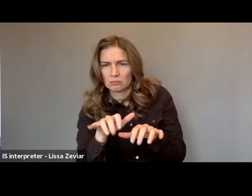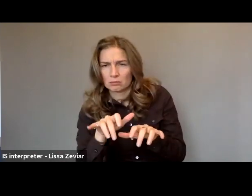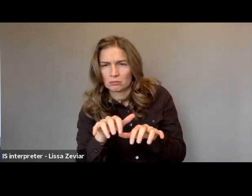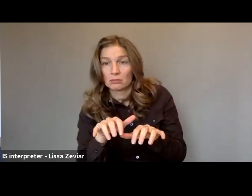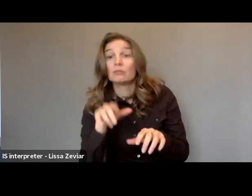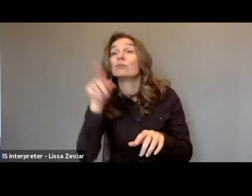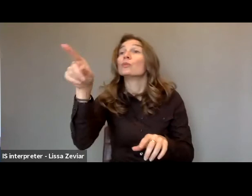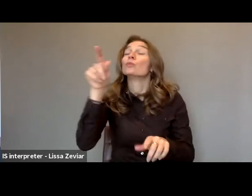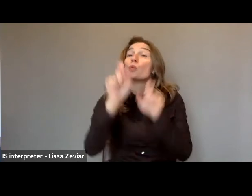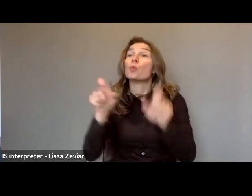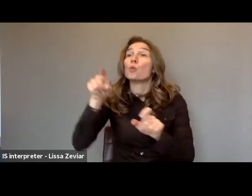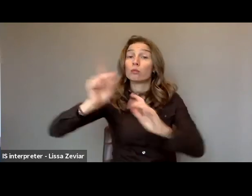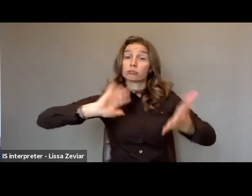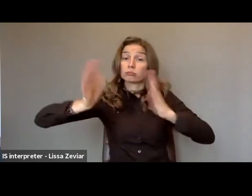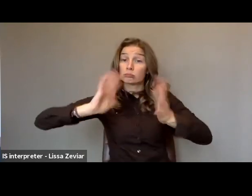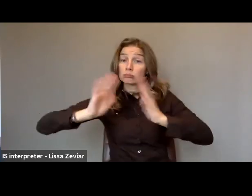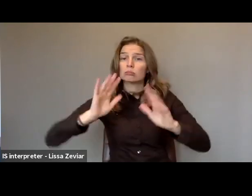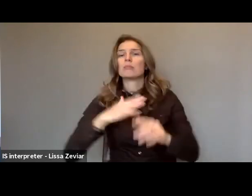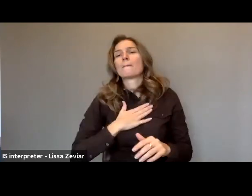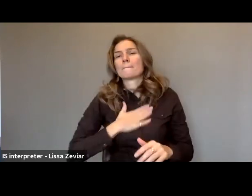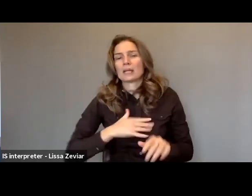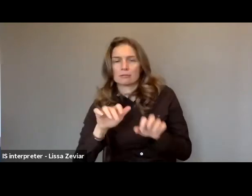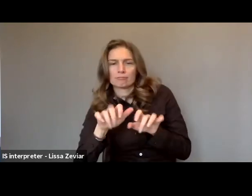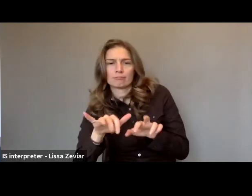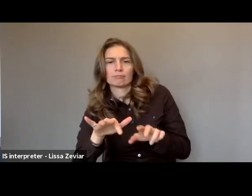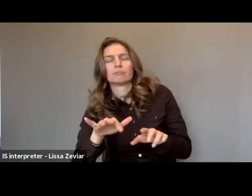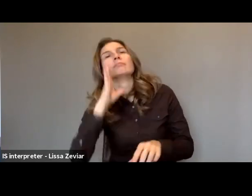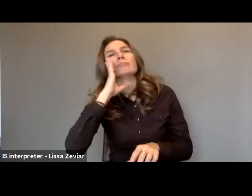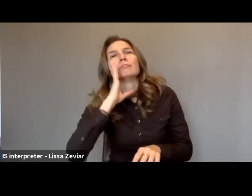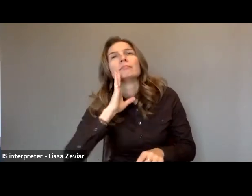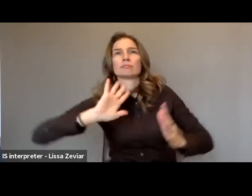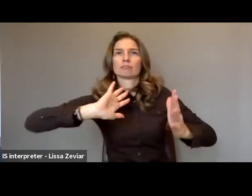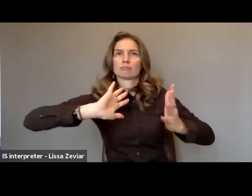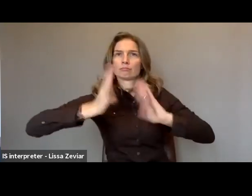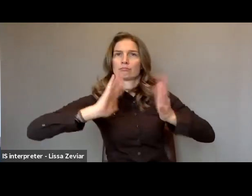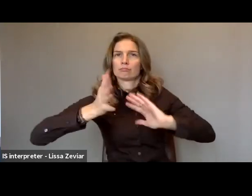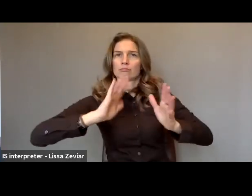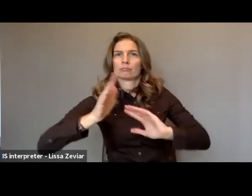that you'll need your webcam to be turned on for the interpreter to be able to interpret.